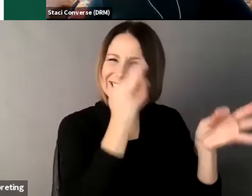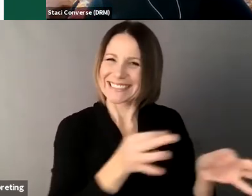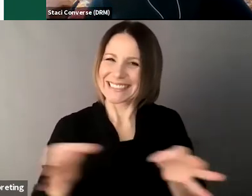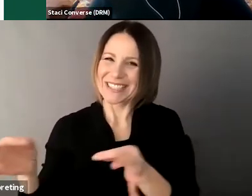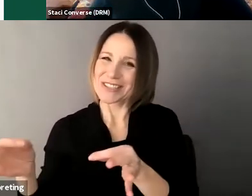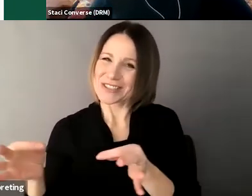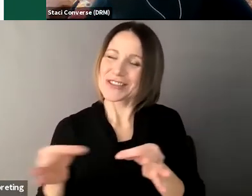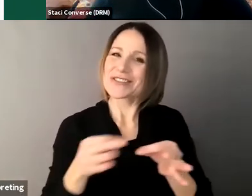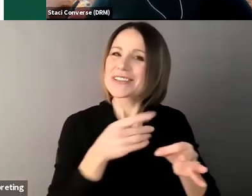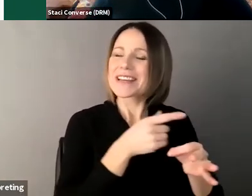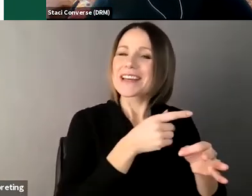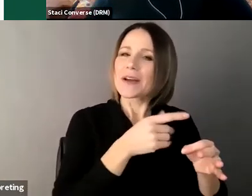and this is Staci again um